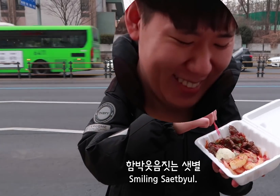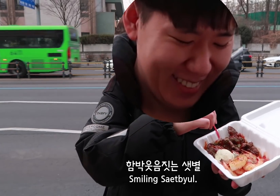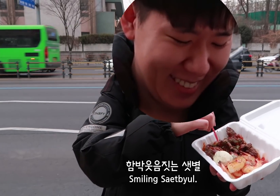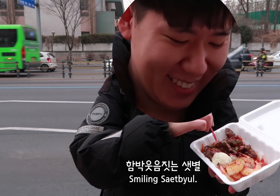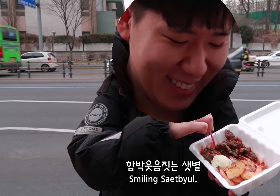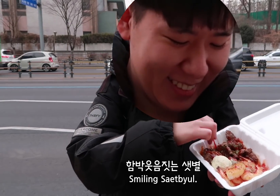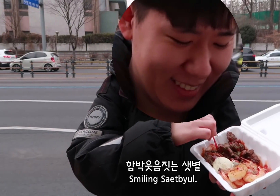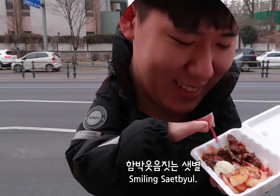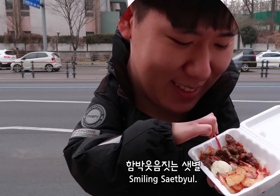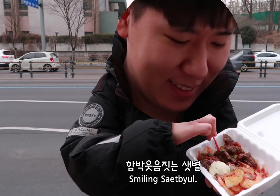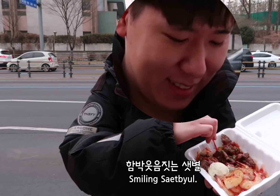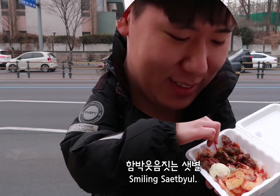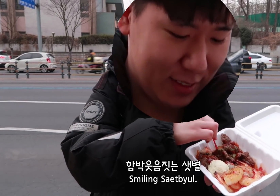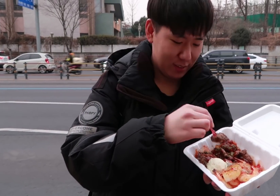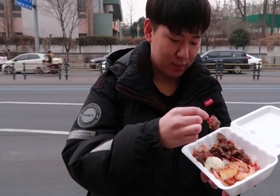Smiling Saetbyul